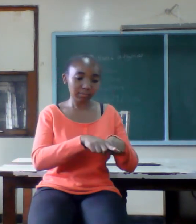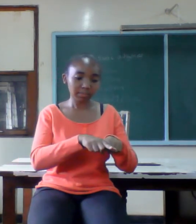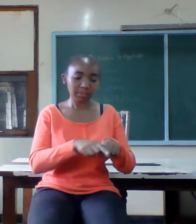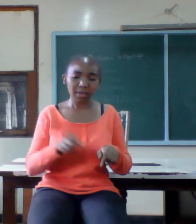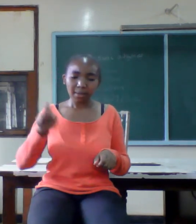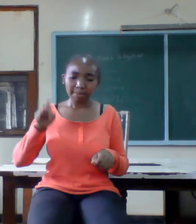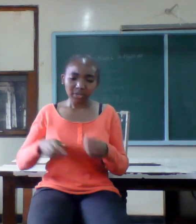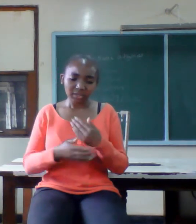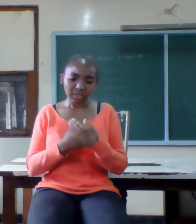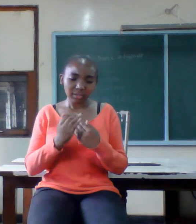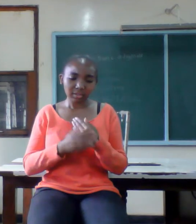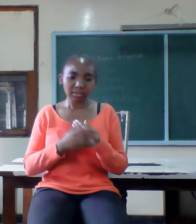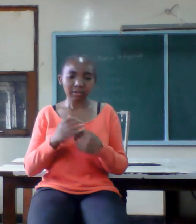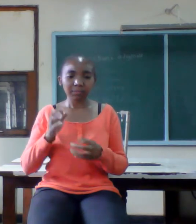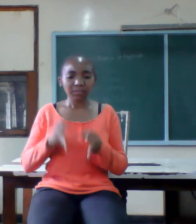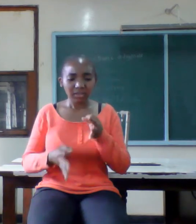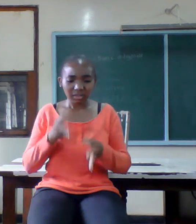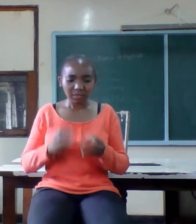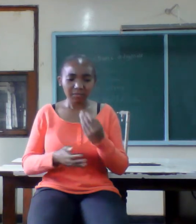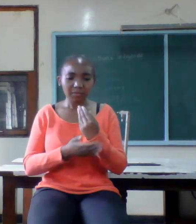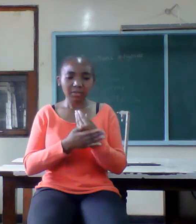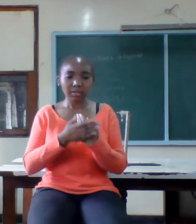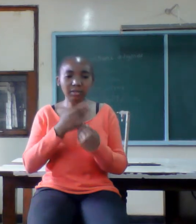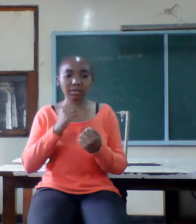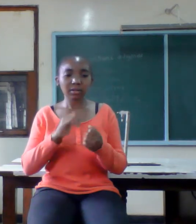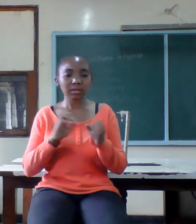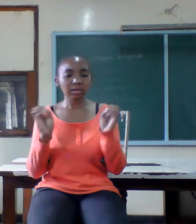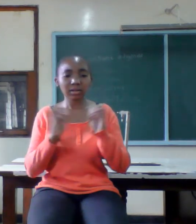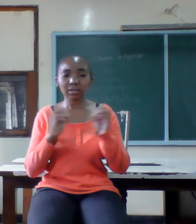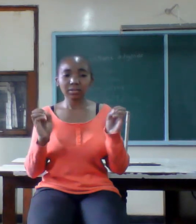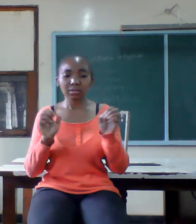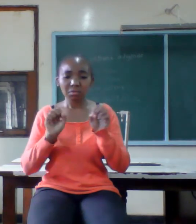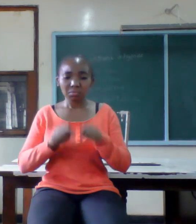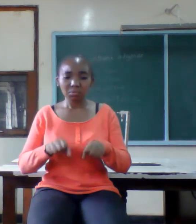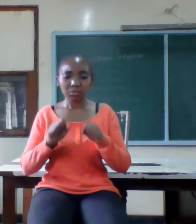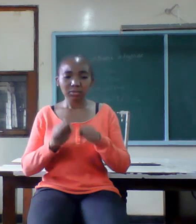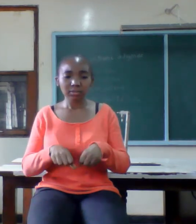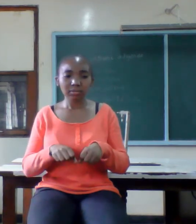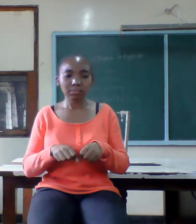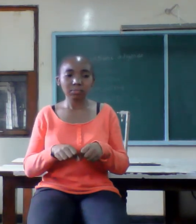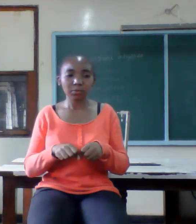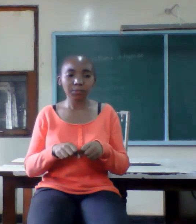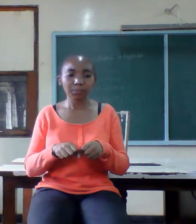if this is not done it will break down somewhere exposing the owner to